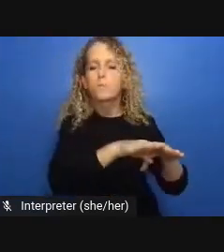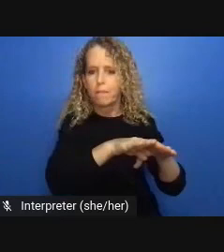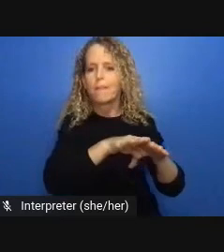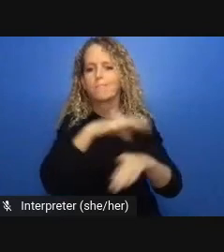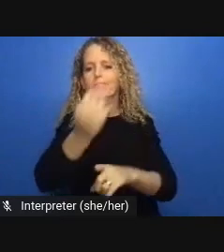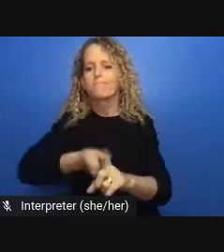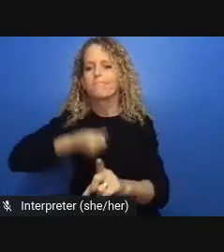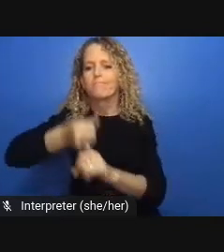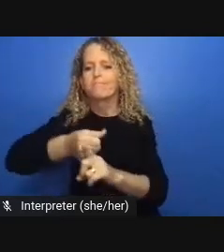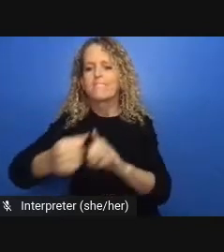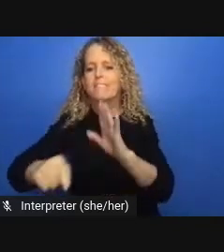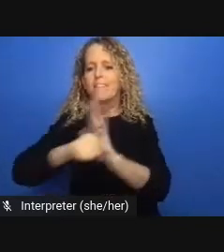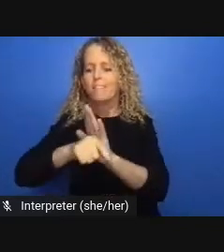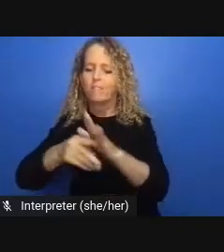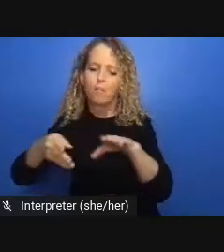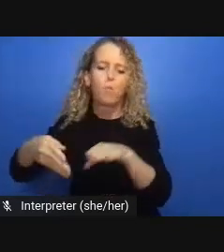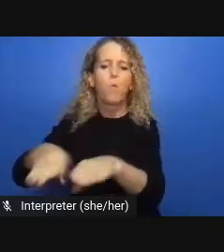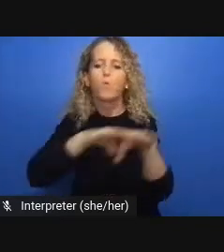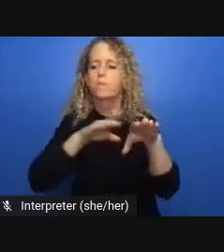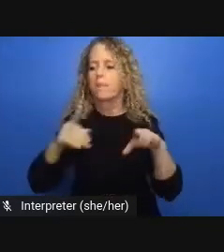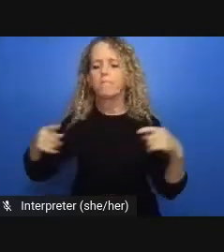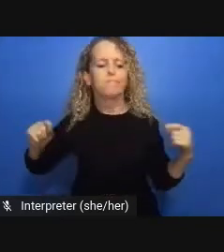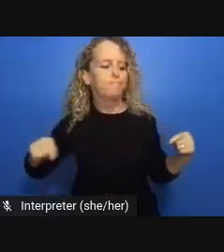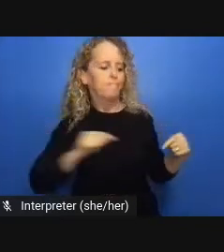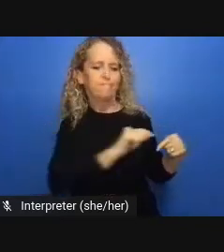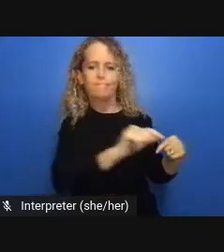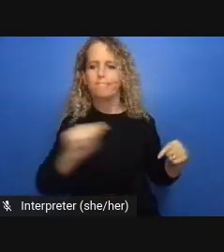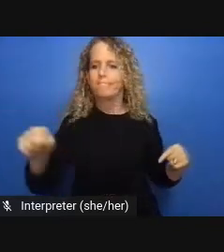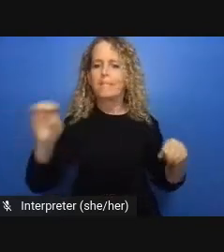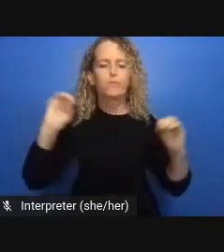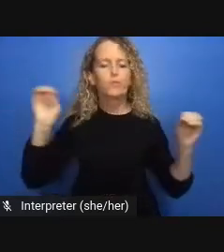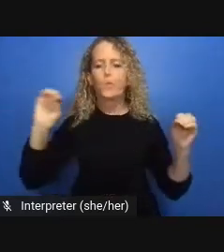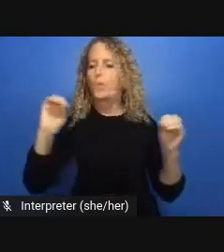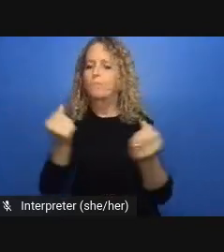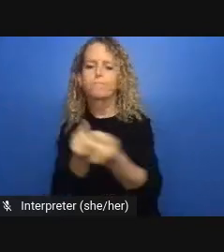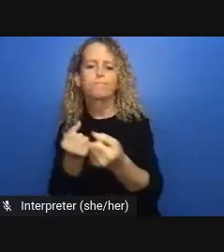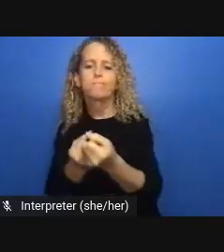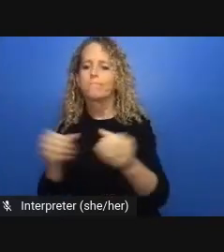Adelina thank you so much for that that was that was a really really interesting opening to the